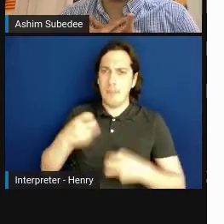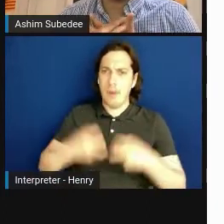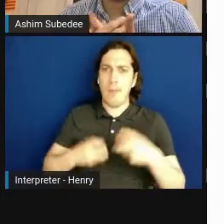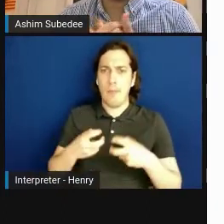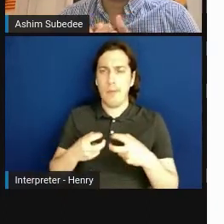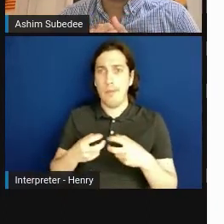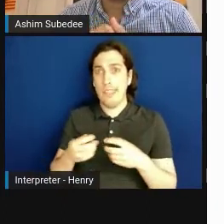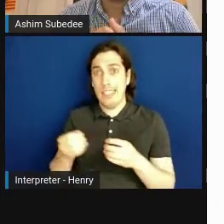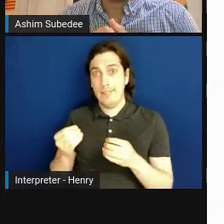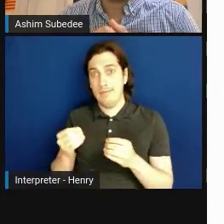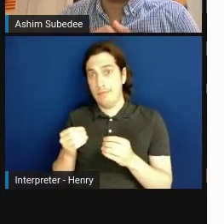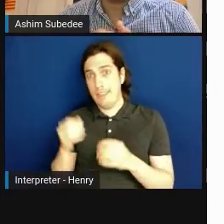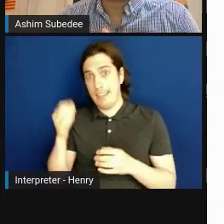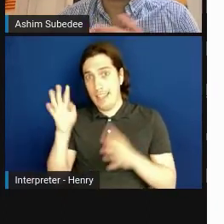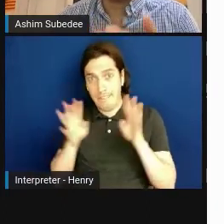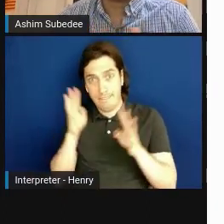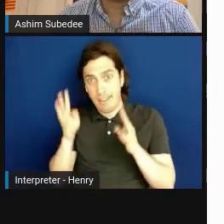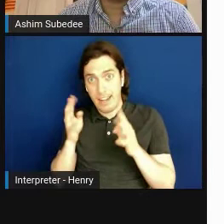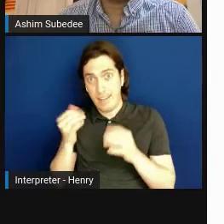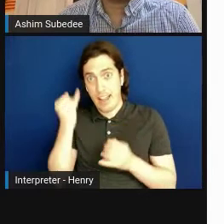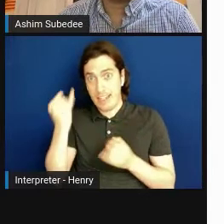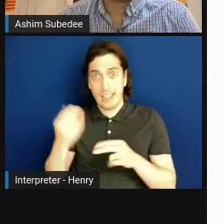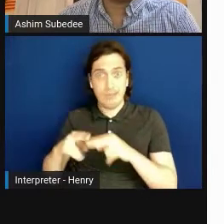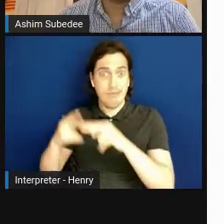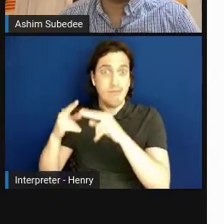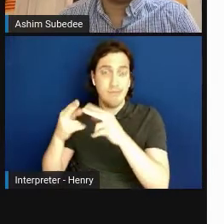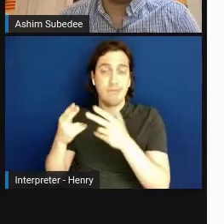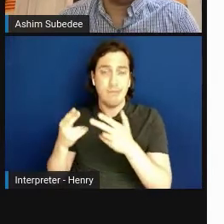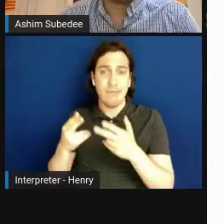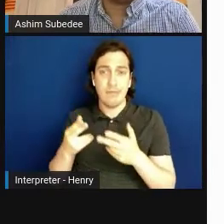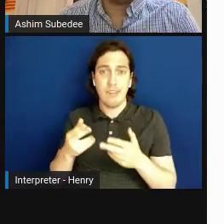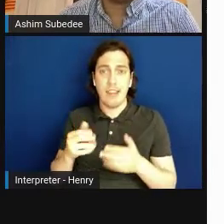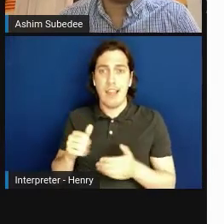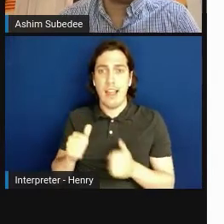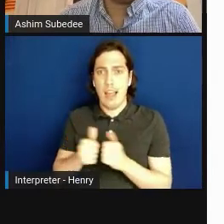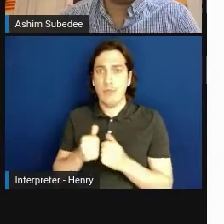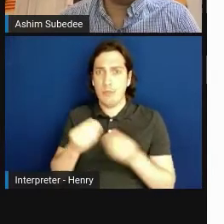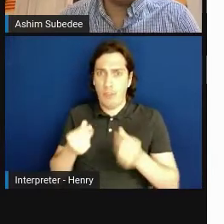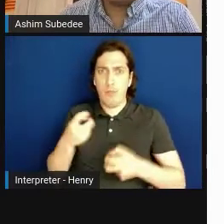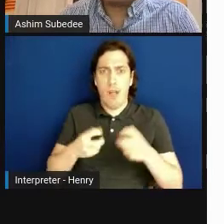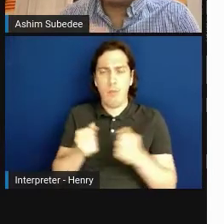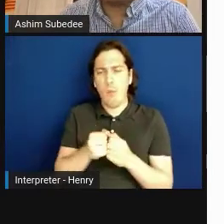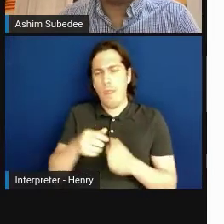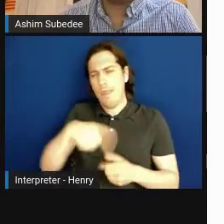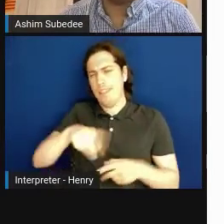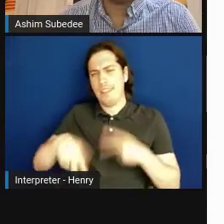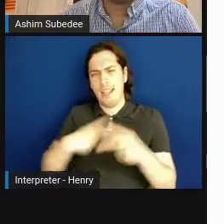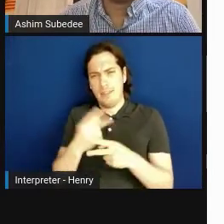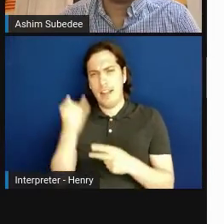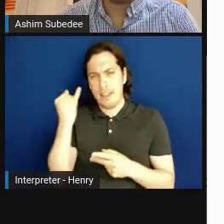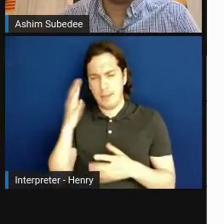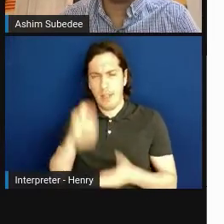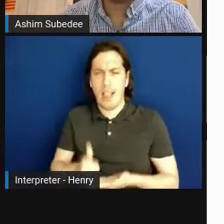and the way to solve a significant problem is with these exciting ideas, and it will definitely help you with innovation score.